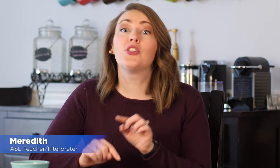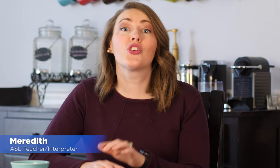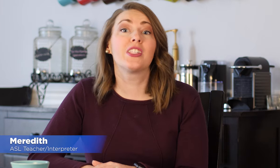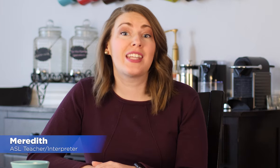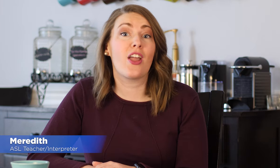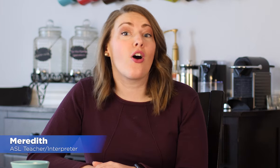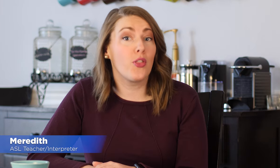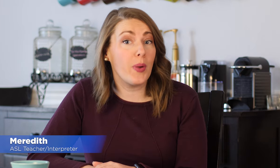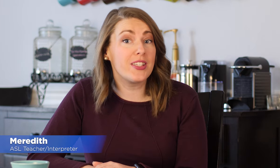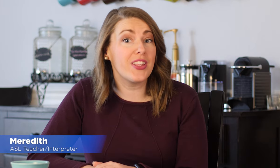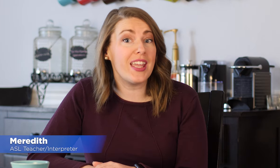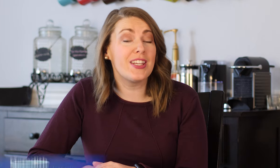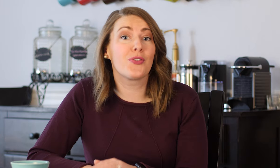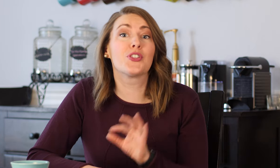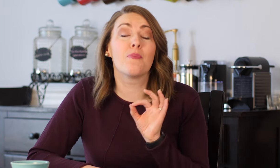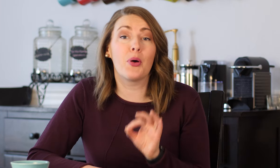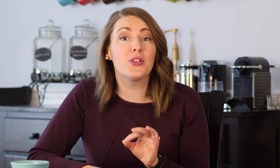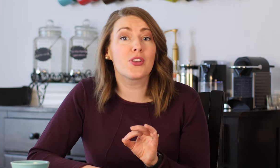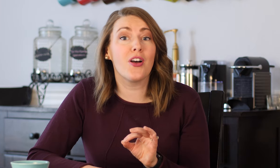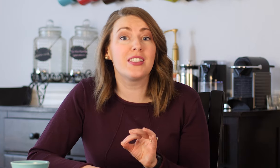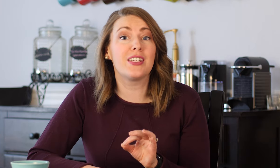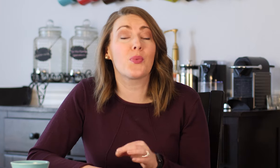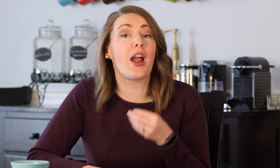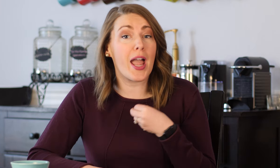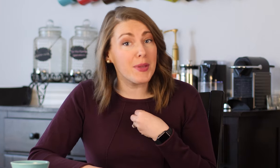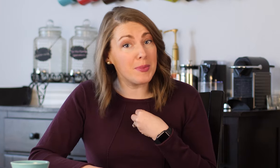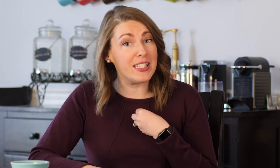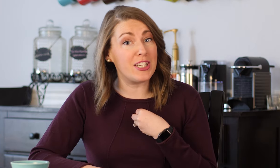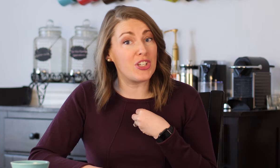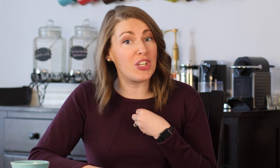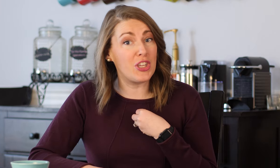sure to stay all the way till the end for some bonus content where i'm going to be teaching